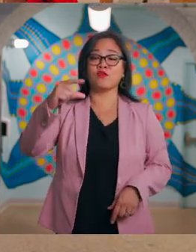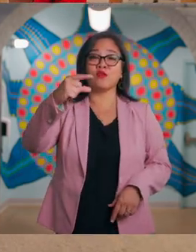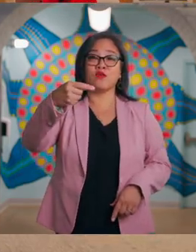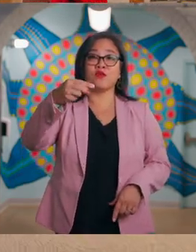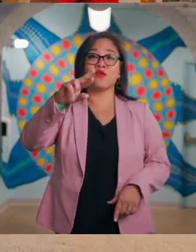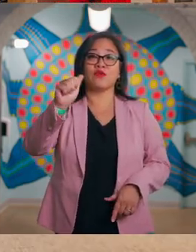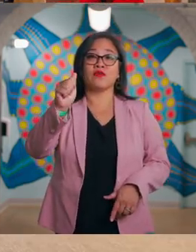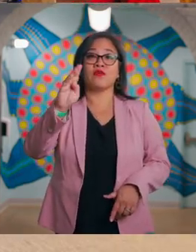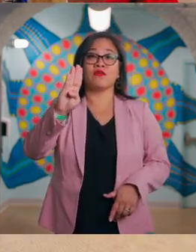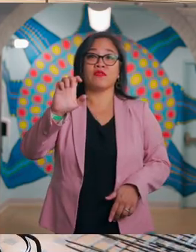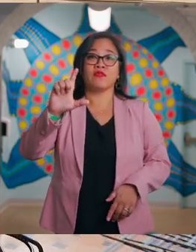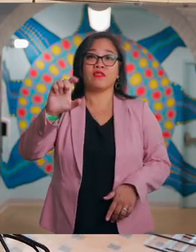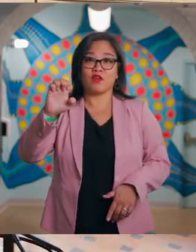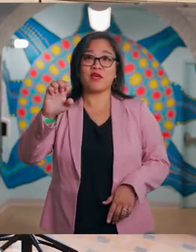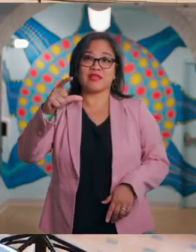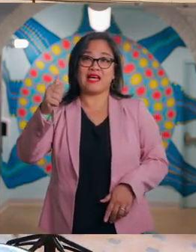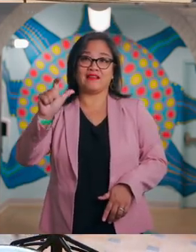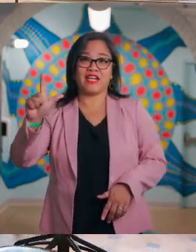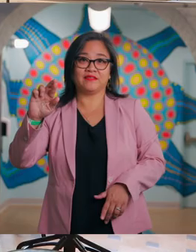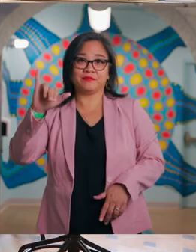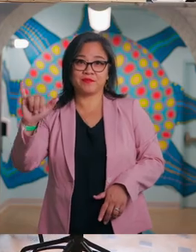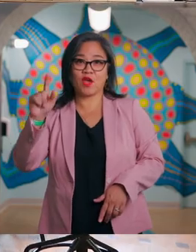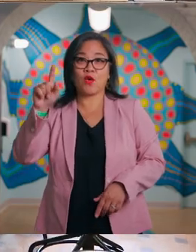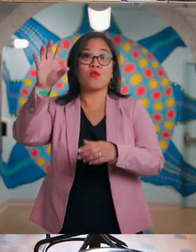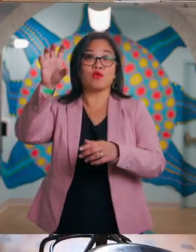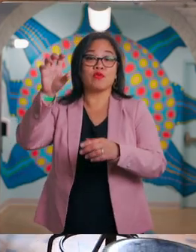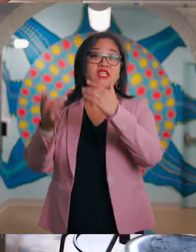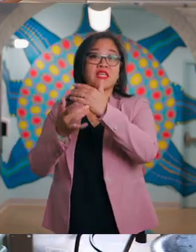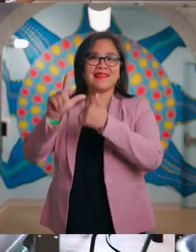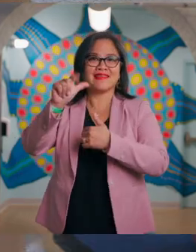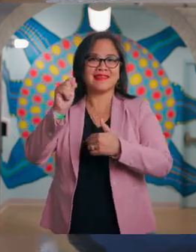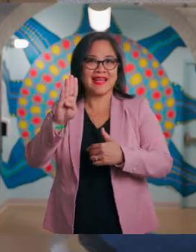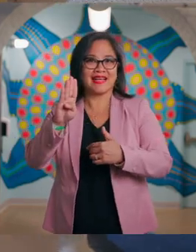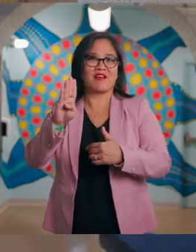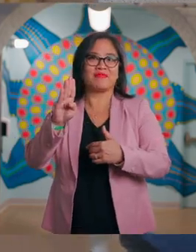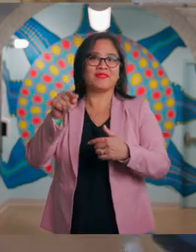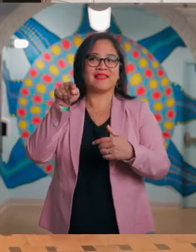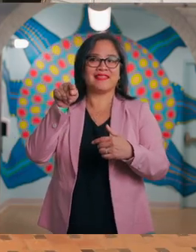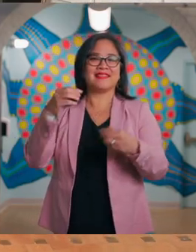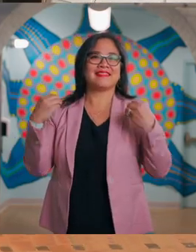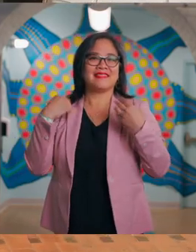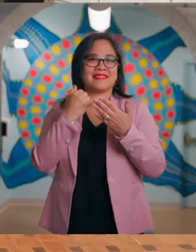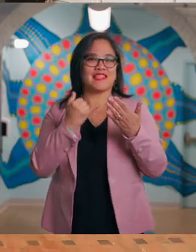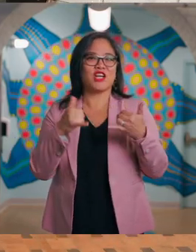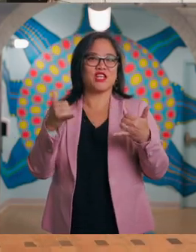Tech Lab which has art you can play with and activities like sewing and rug tufting.